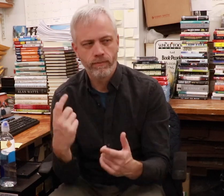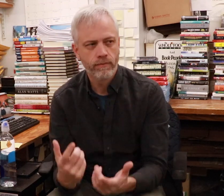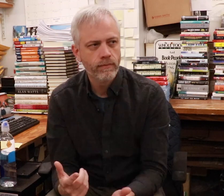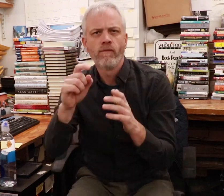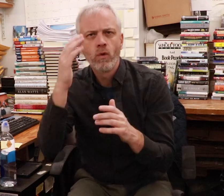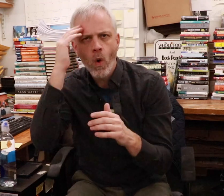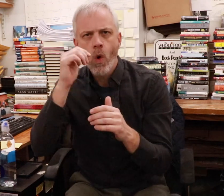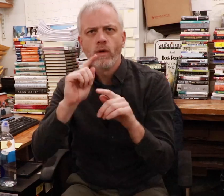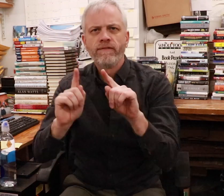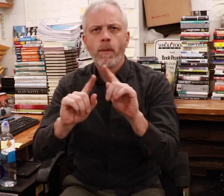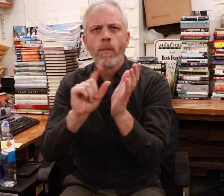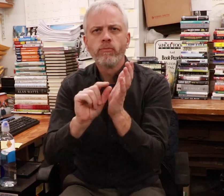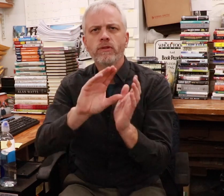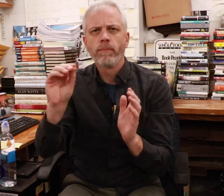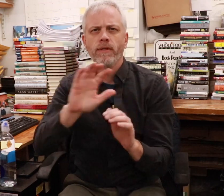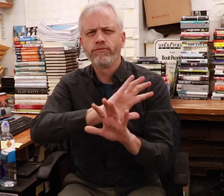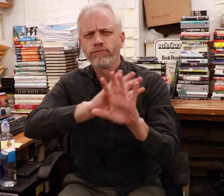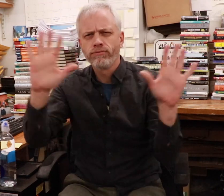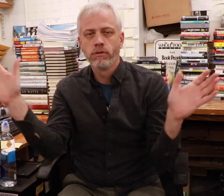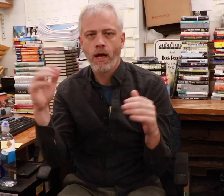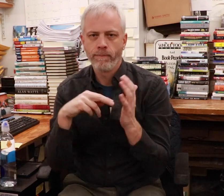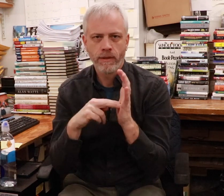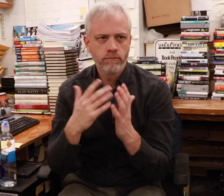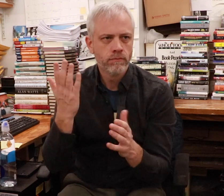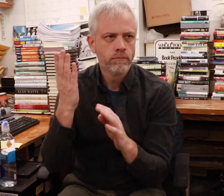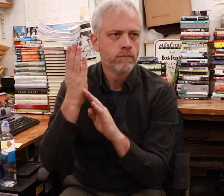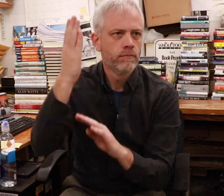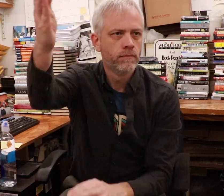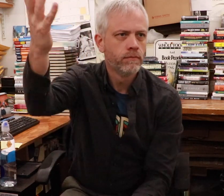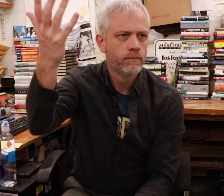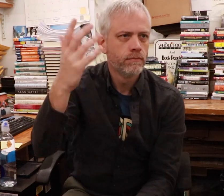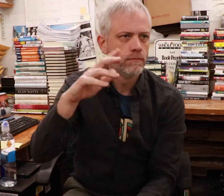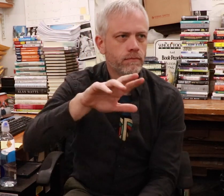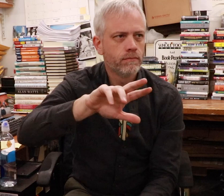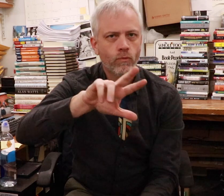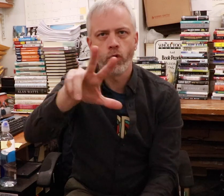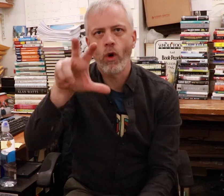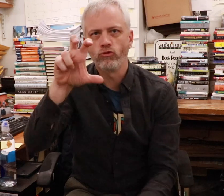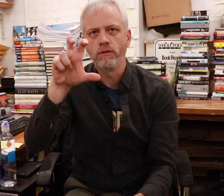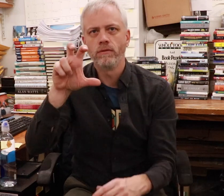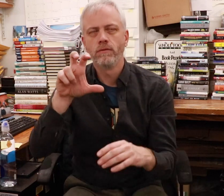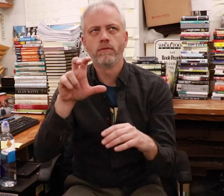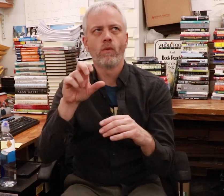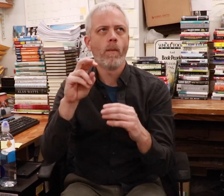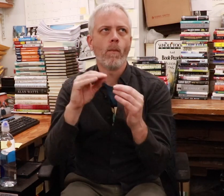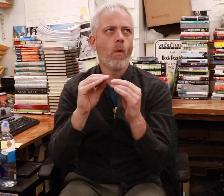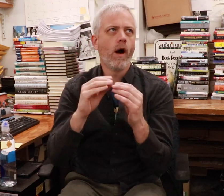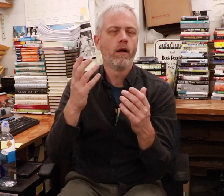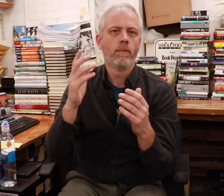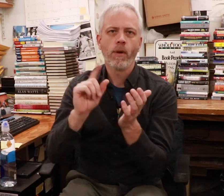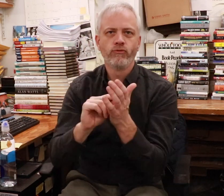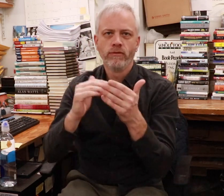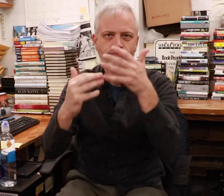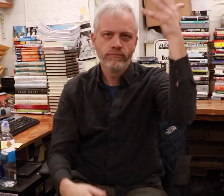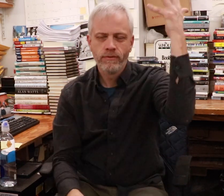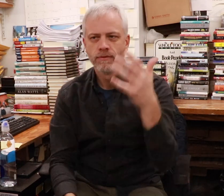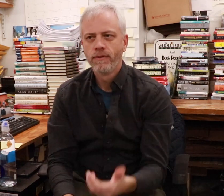I have to know over 300 (or more) publishing companies,